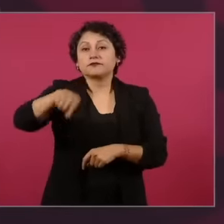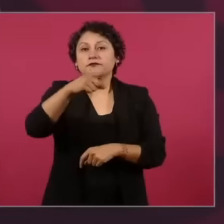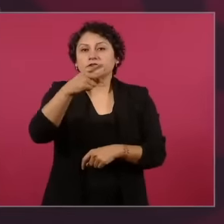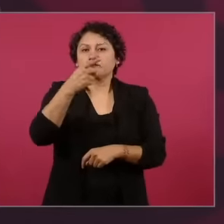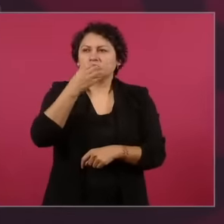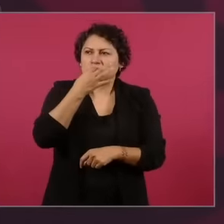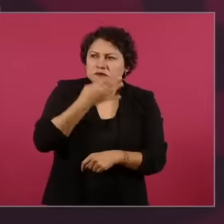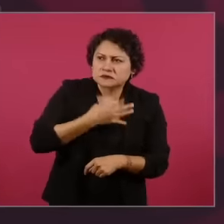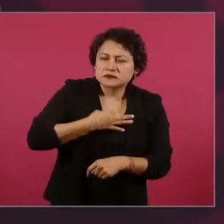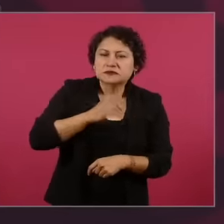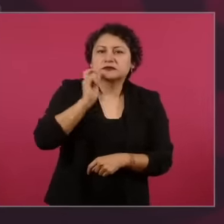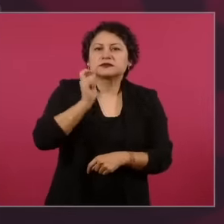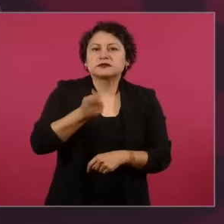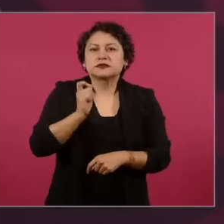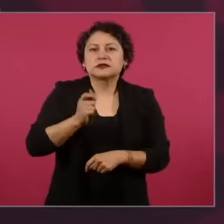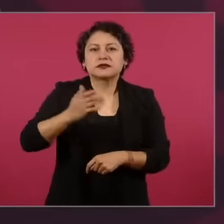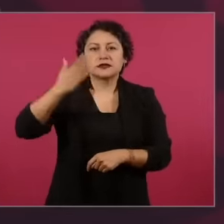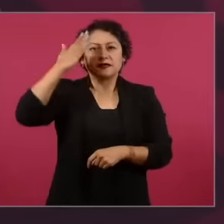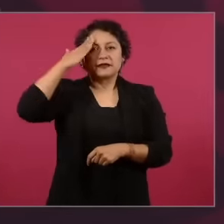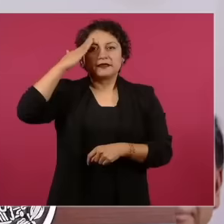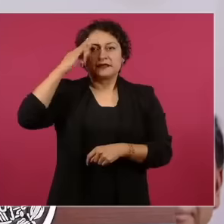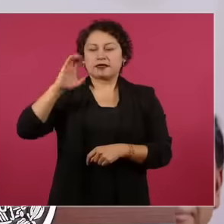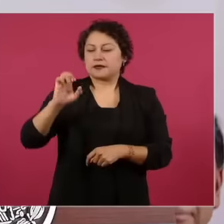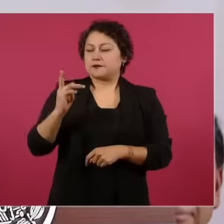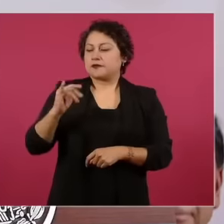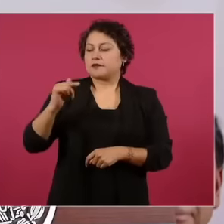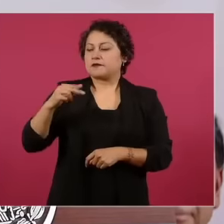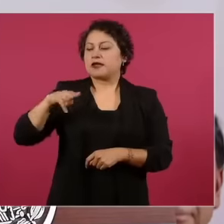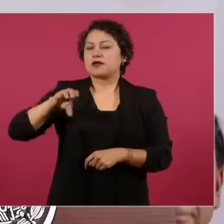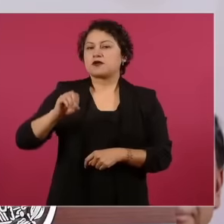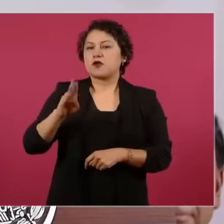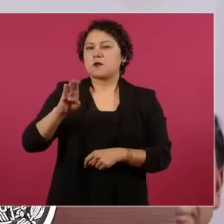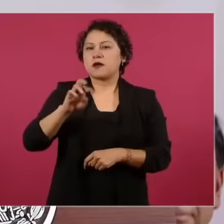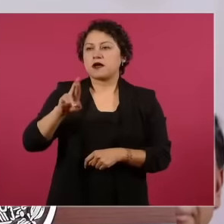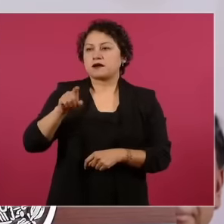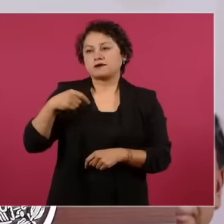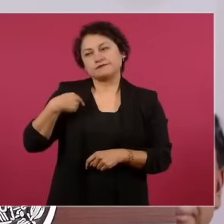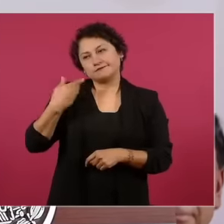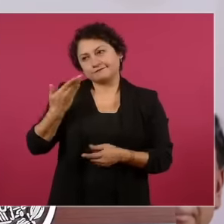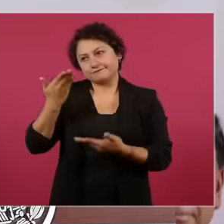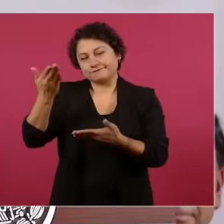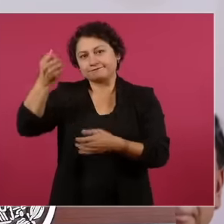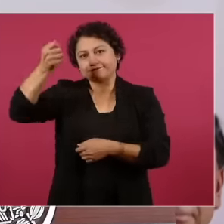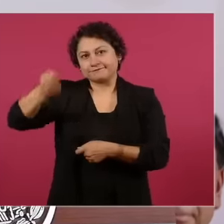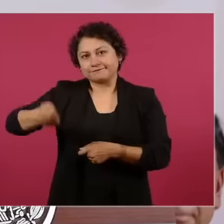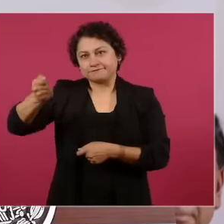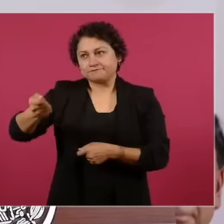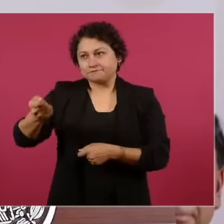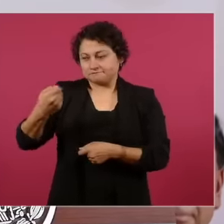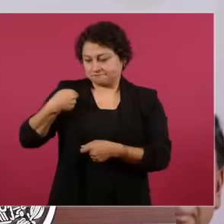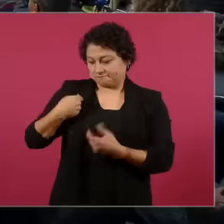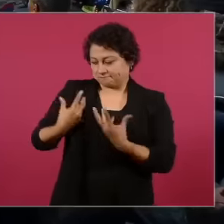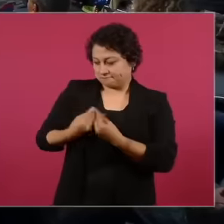the beloved epigmenio barra who we send greetings to him and his servant and among other things